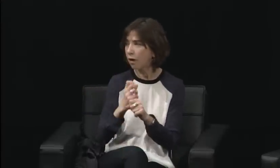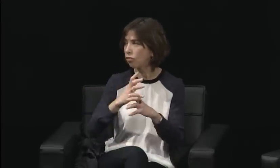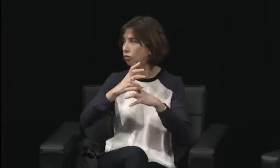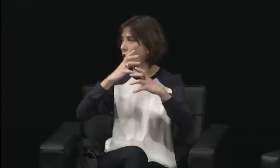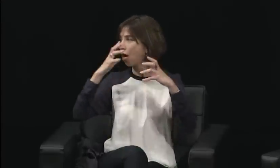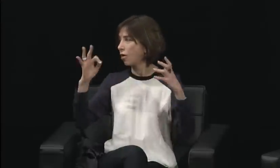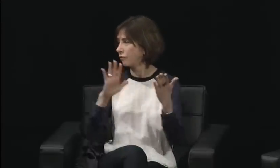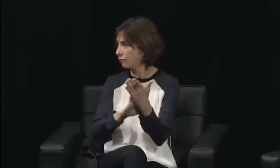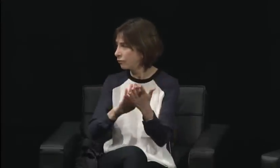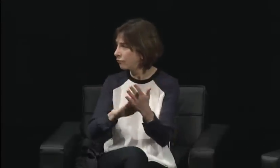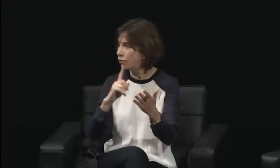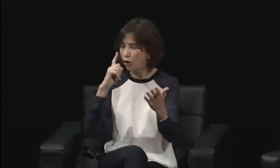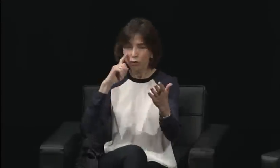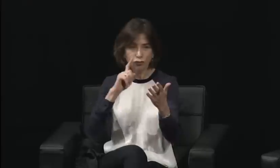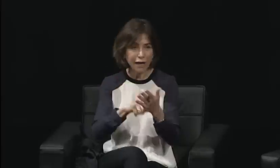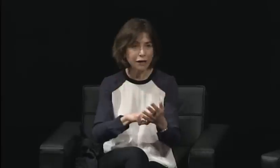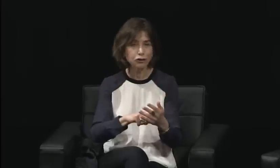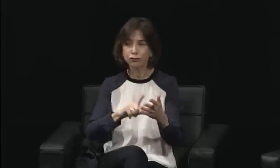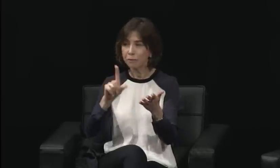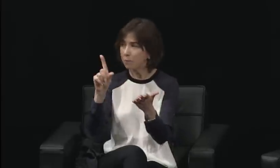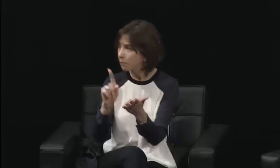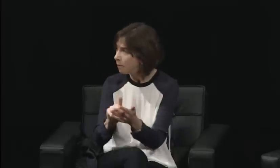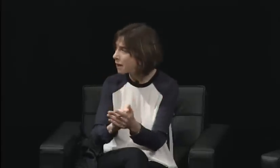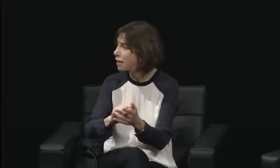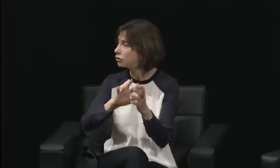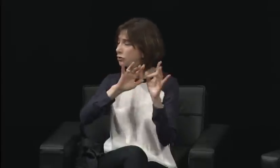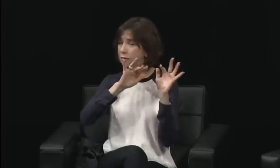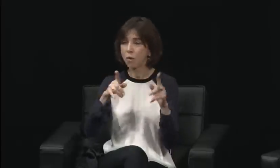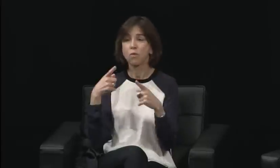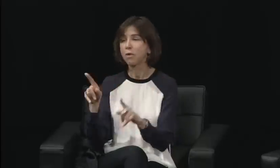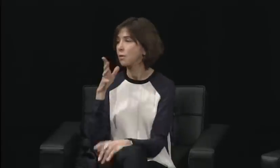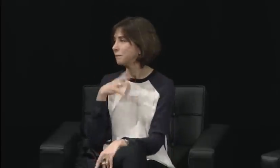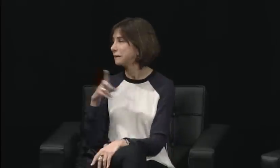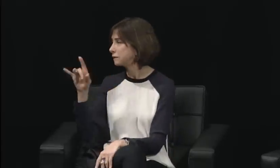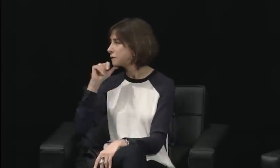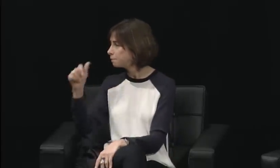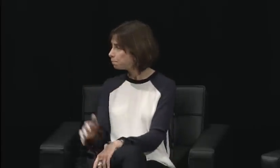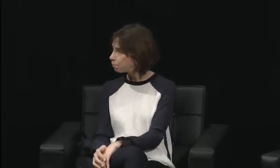As a community, I think, even now, I'm not involved in a deaf field anymore.